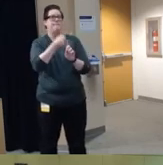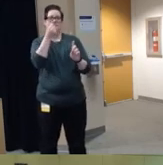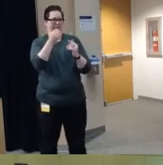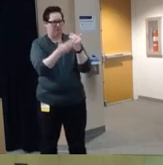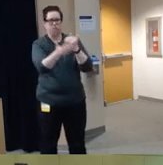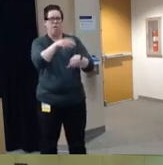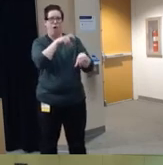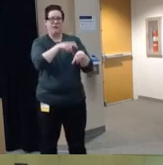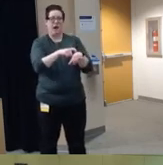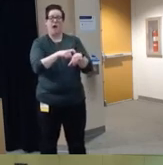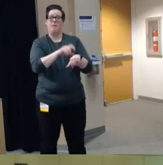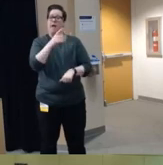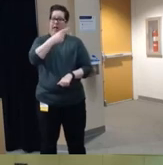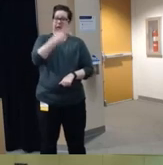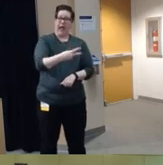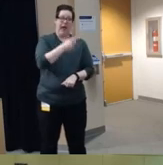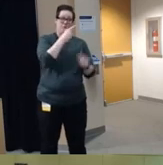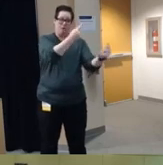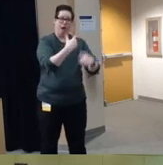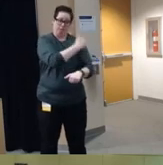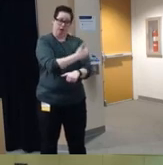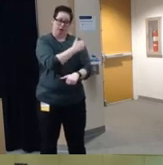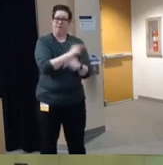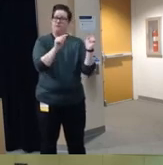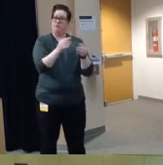the children who are admitted to the hospital for a firearm related injury were discharged